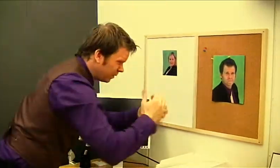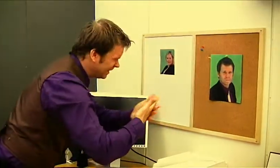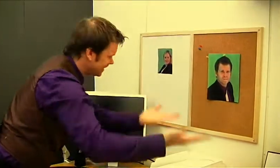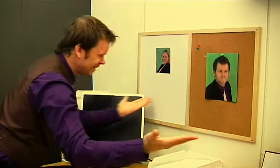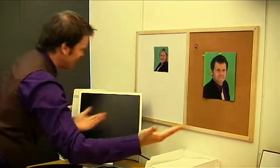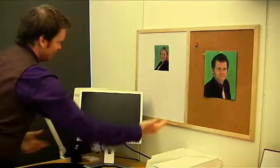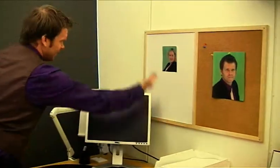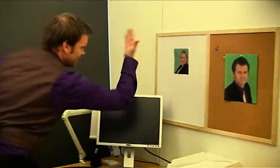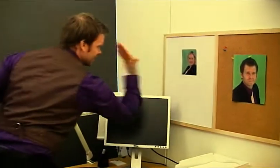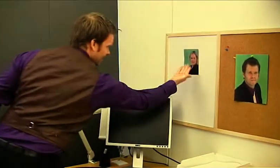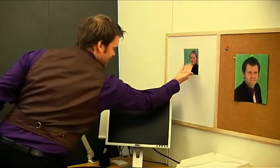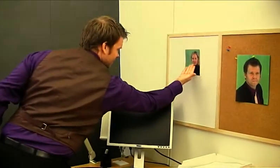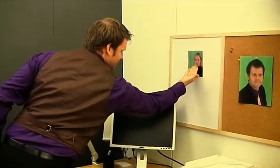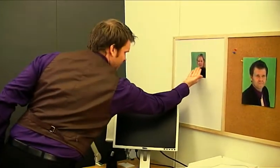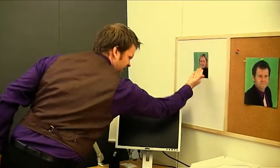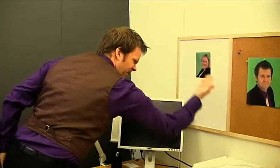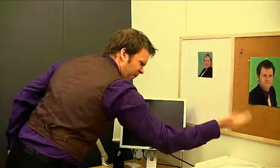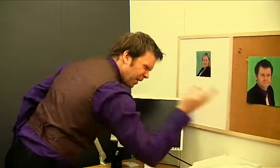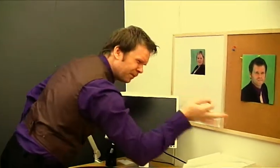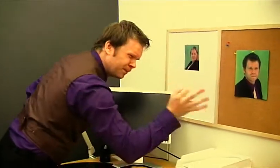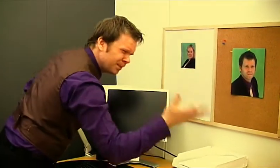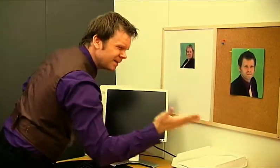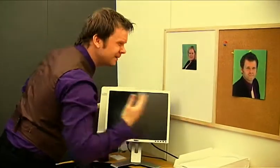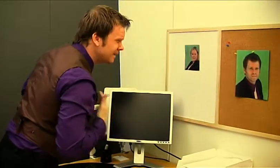... and not on this?